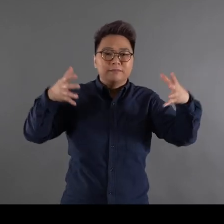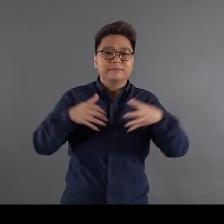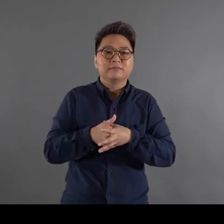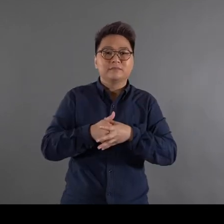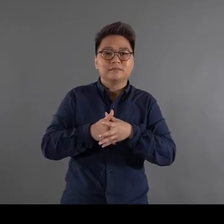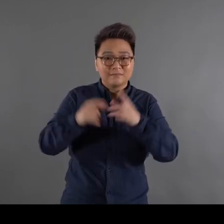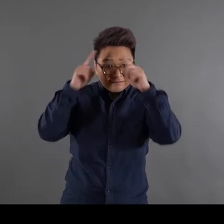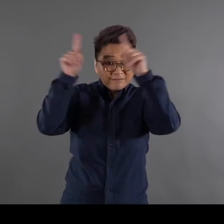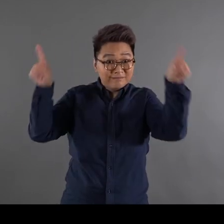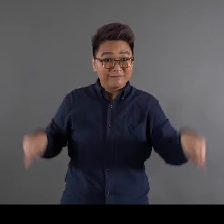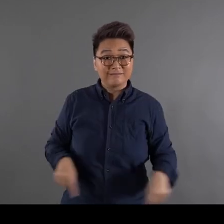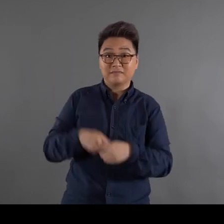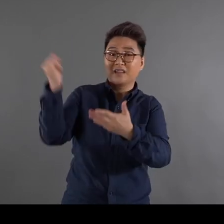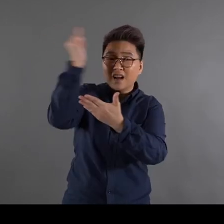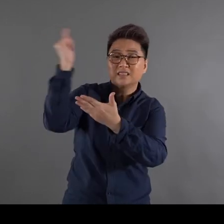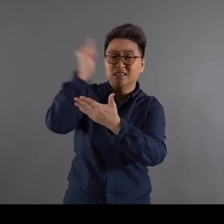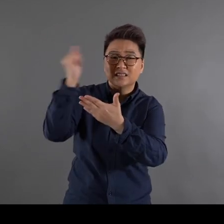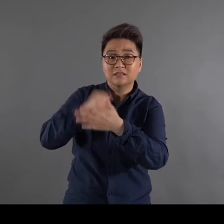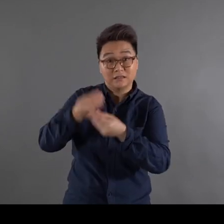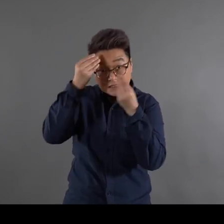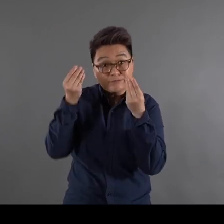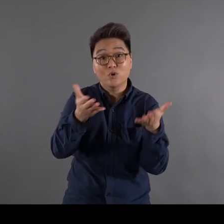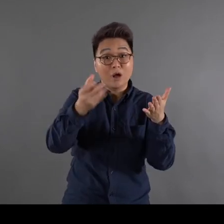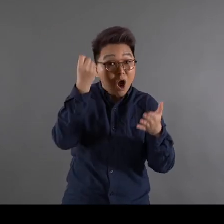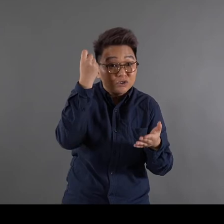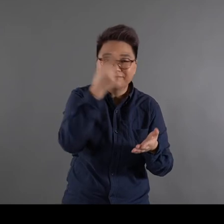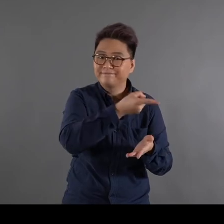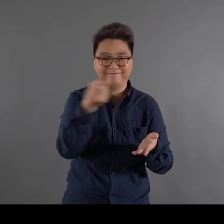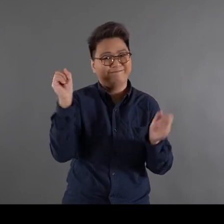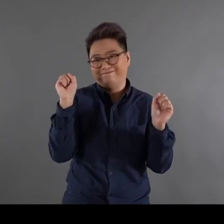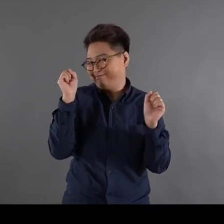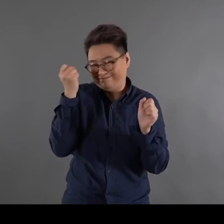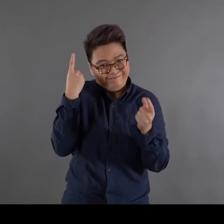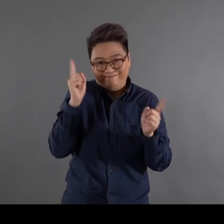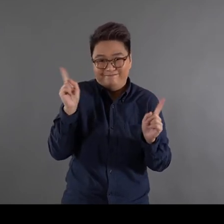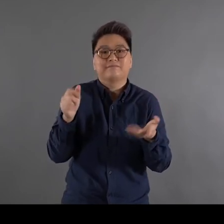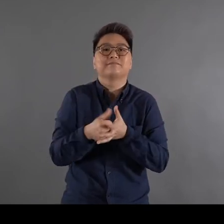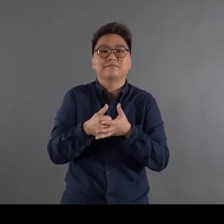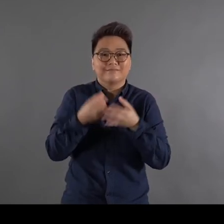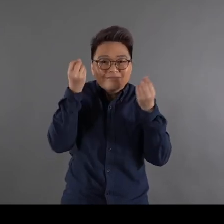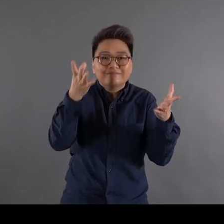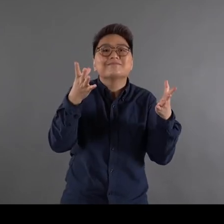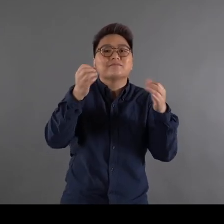For me, a painting is not about if the audience can or can’t understand anything about it Rather, it’s about the intellectual space it creates for you to think